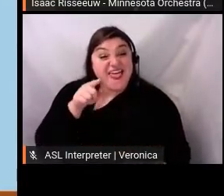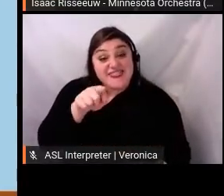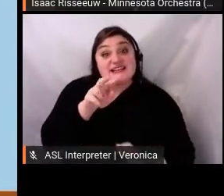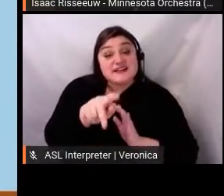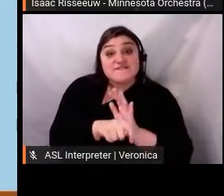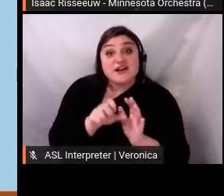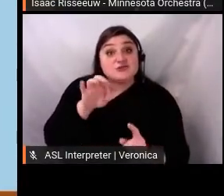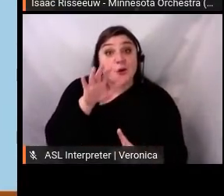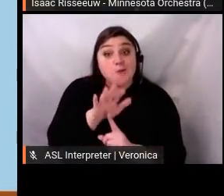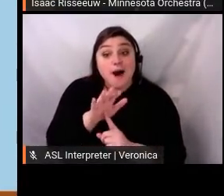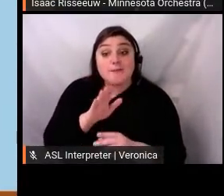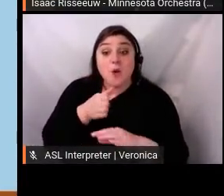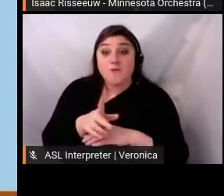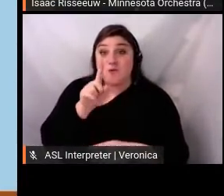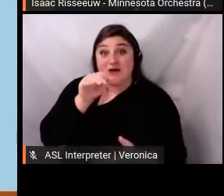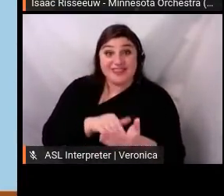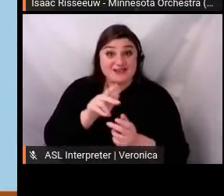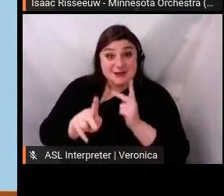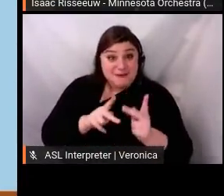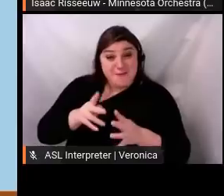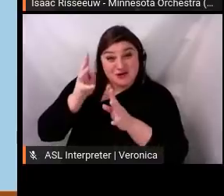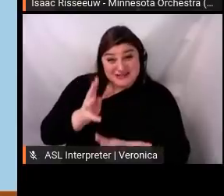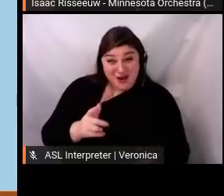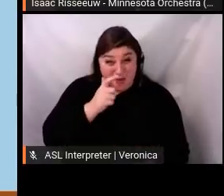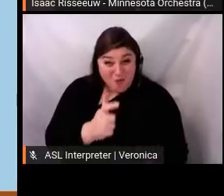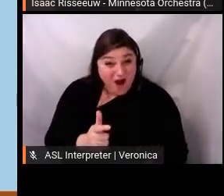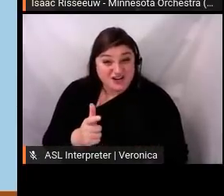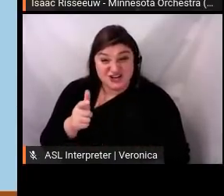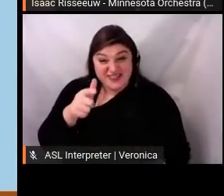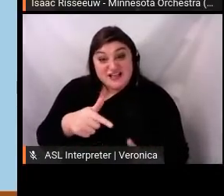commencement ceremonies in nearly all 50 states, as well as 10 countries.